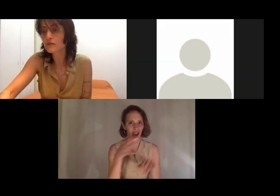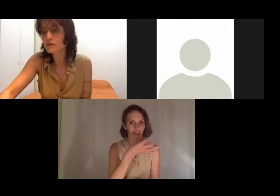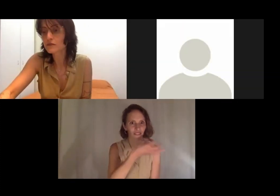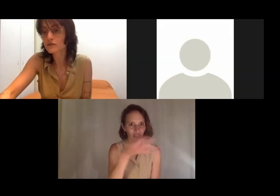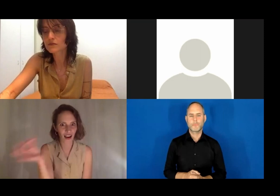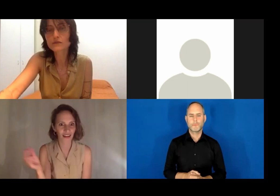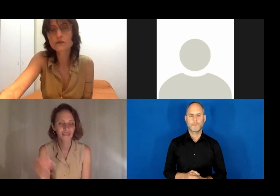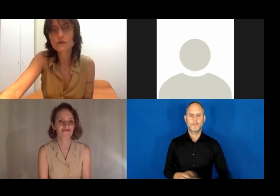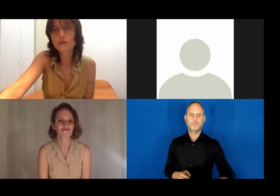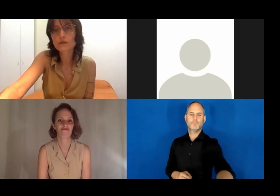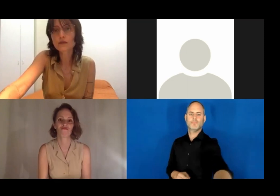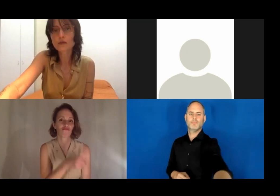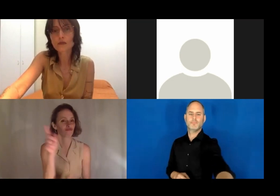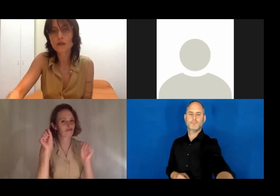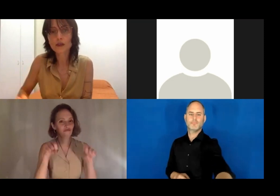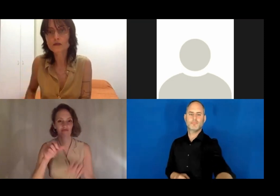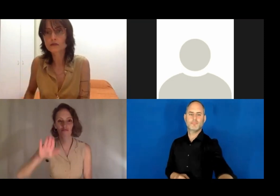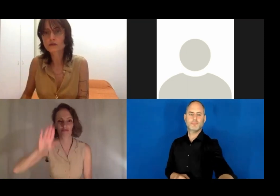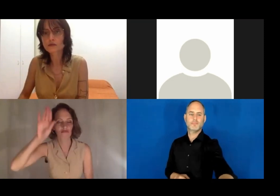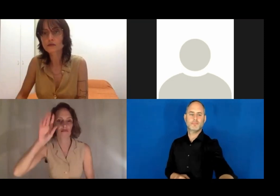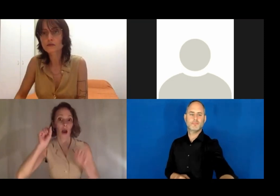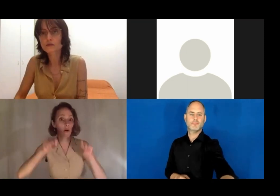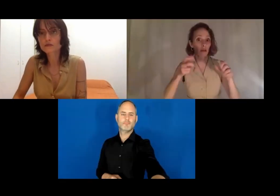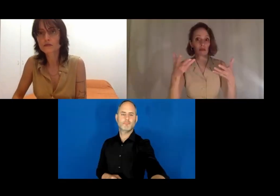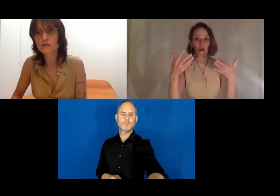Kassandra Wedel: Are there questions? Please raise your hand.